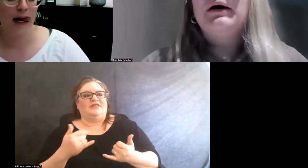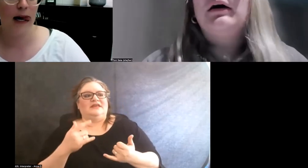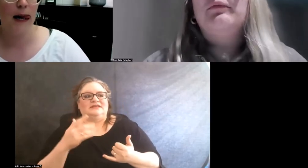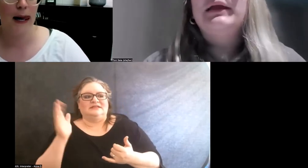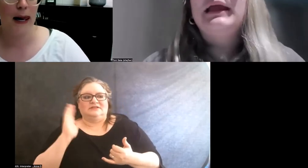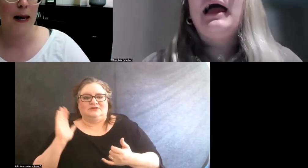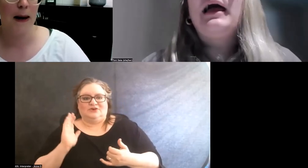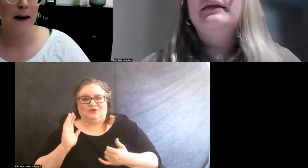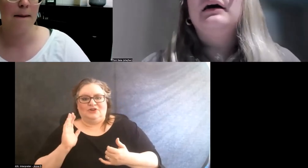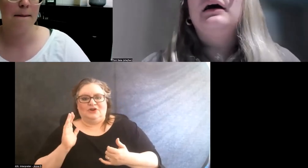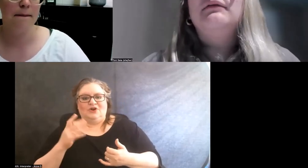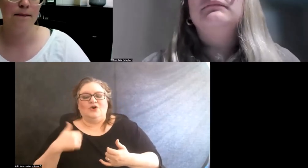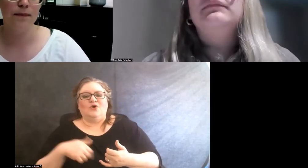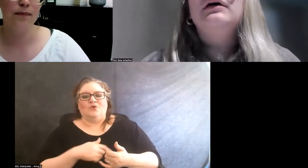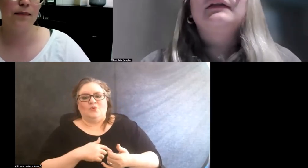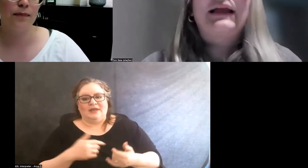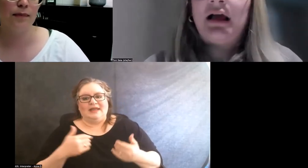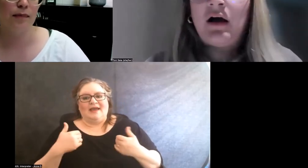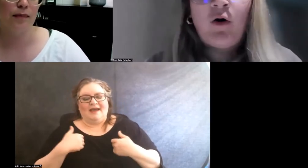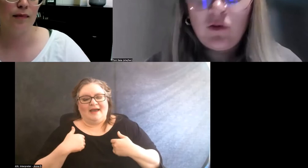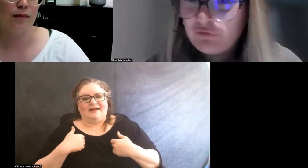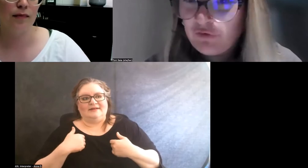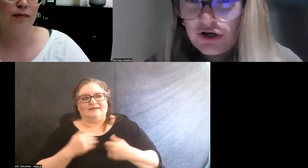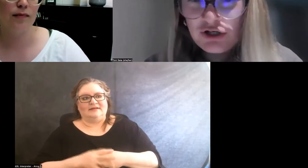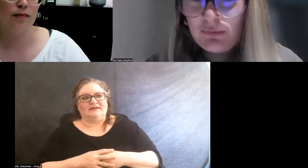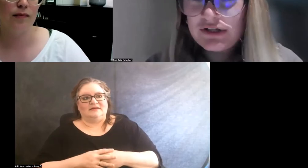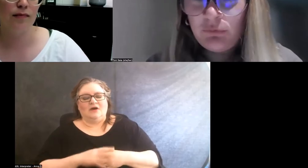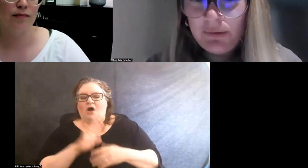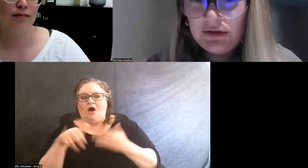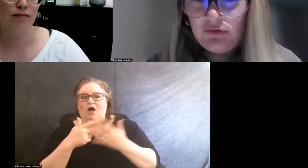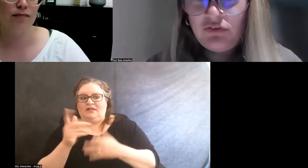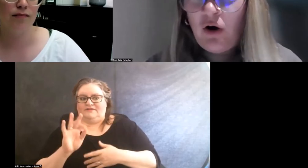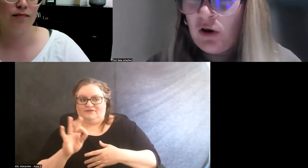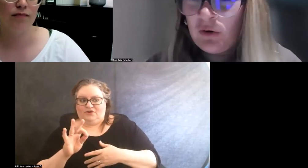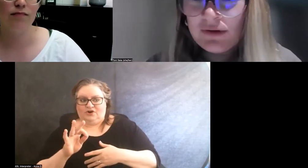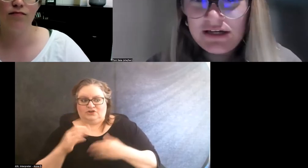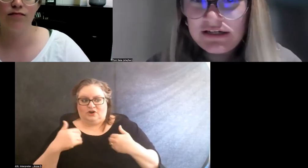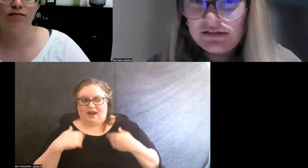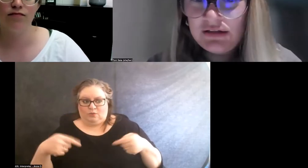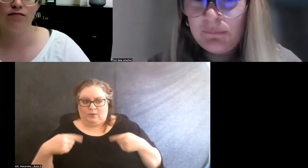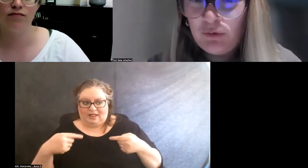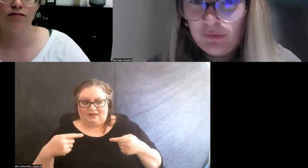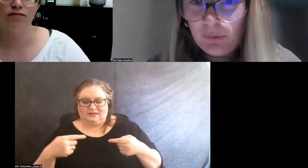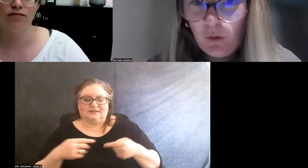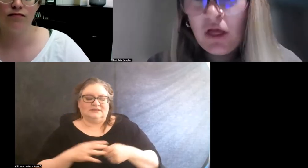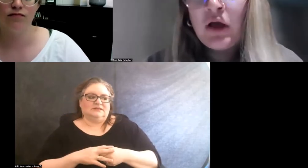but we had like all the furniture was on wheels, all was easily movable.